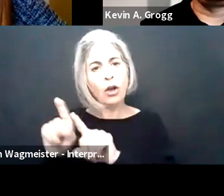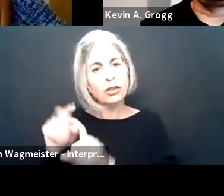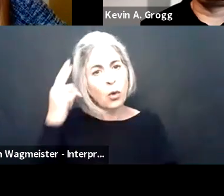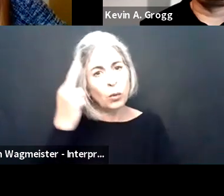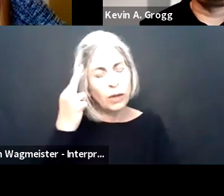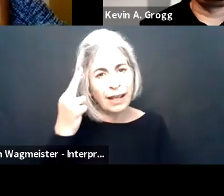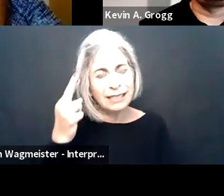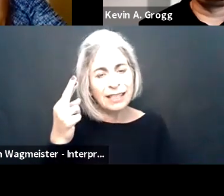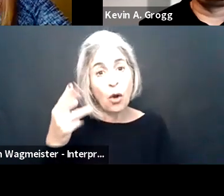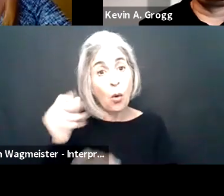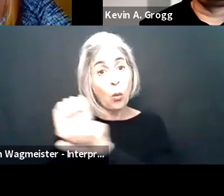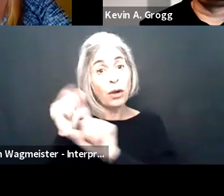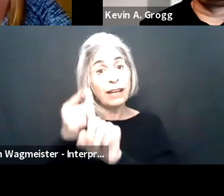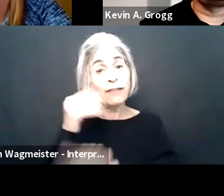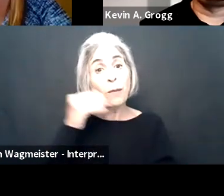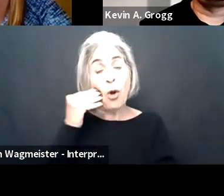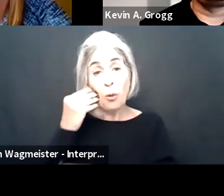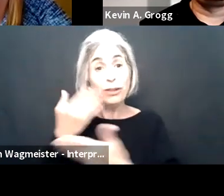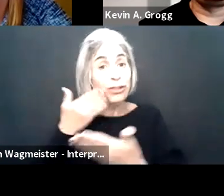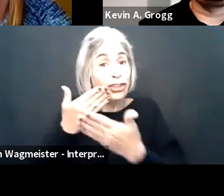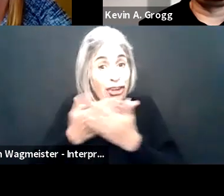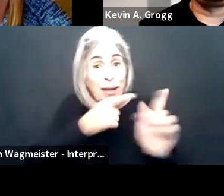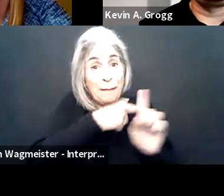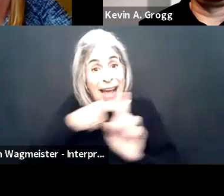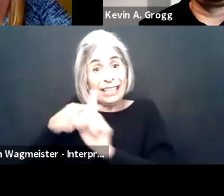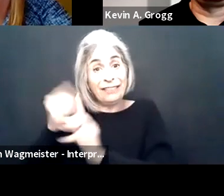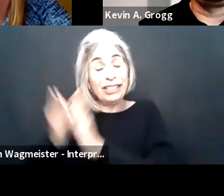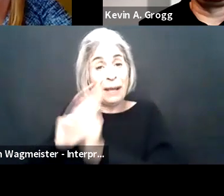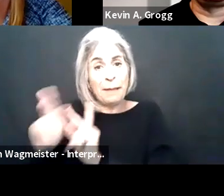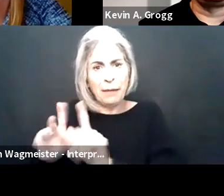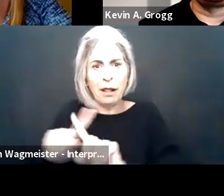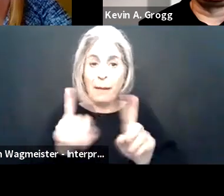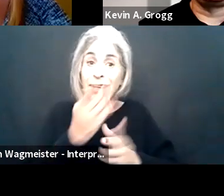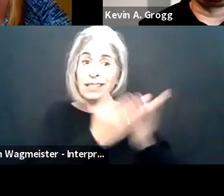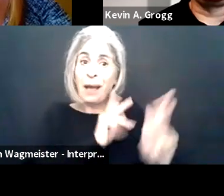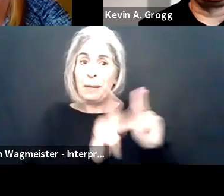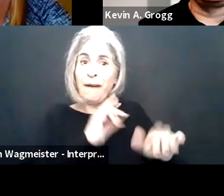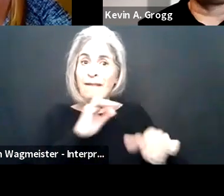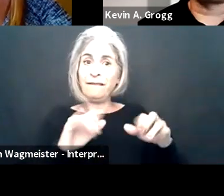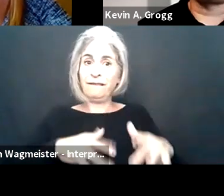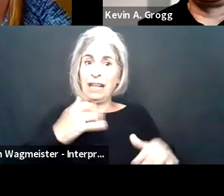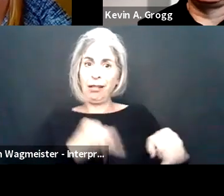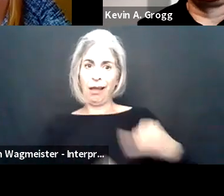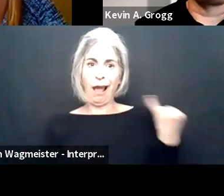organizational -- organizations' part. And we have to realize that too that telework is effective for many people,